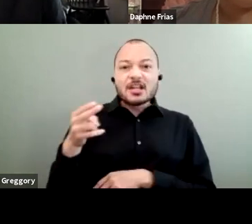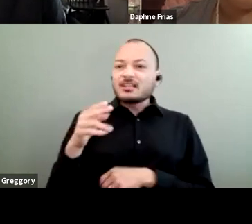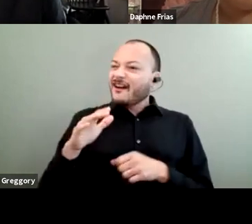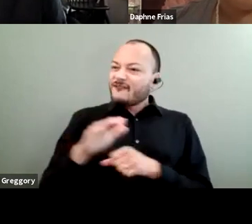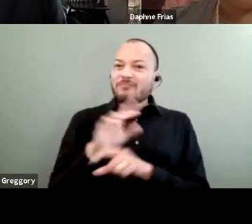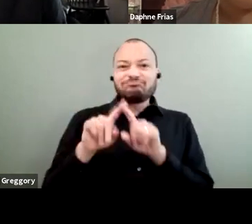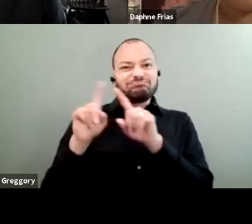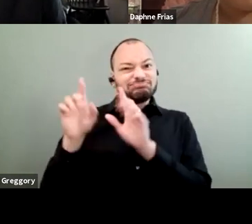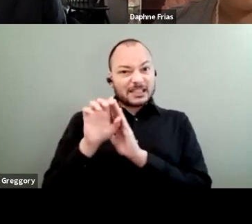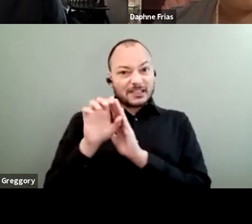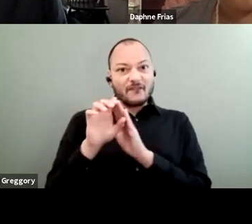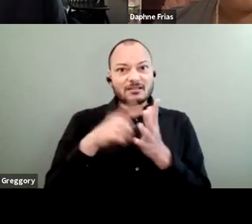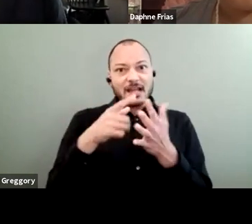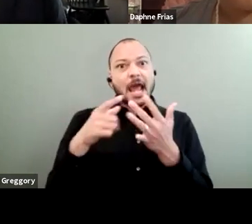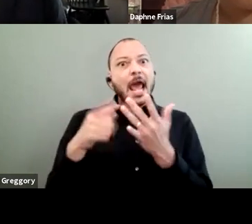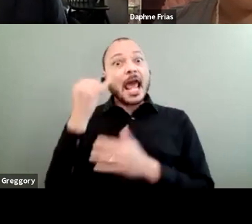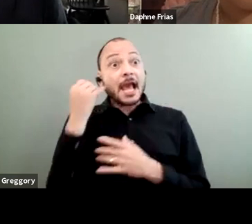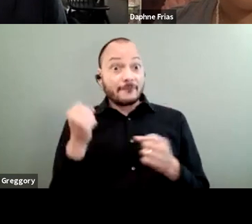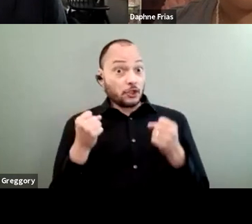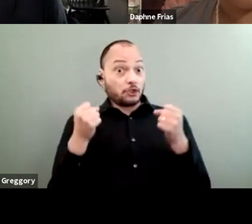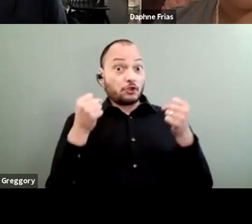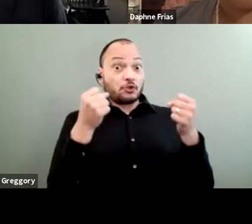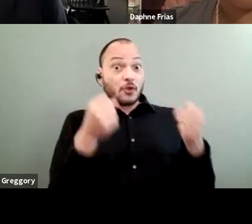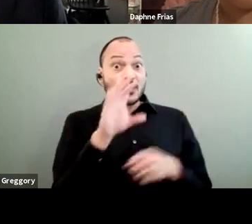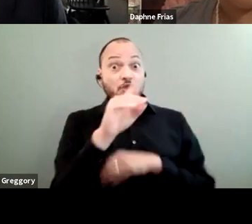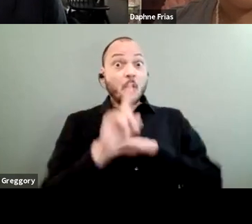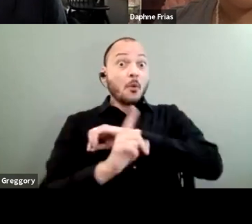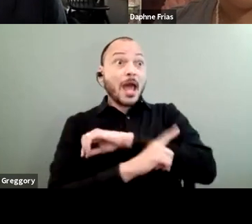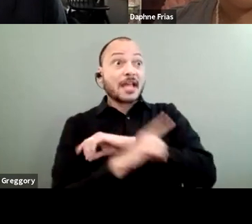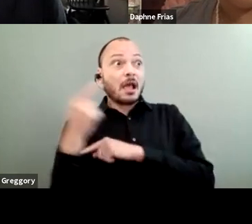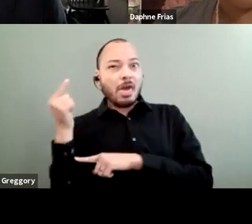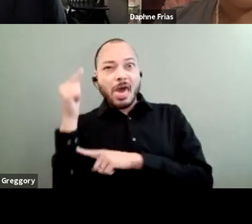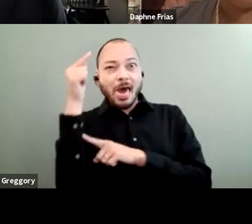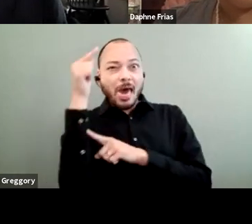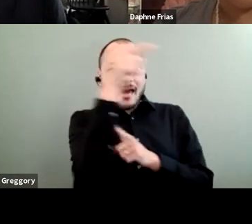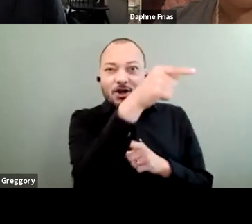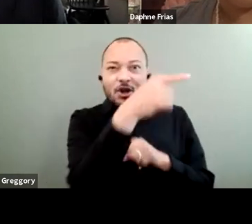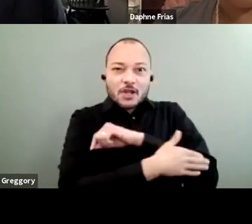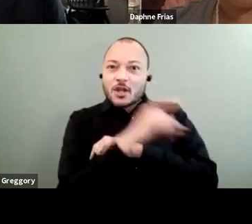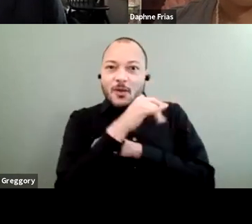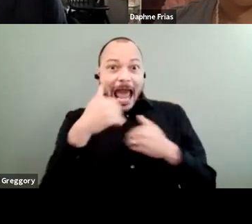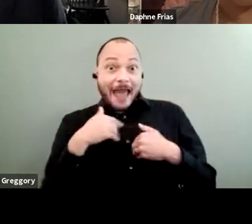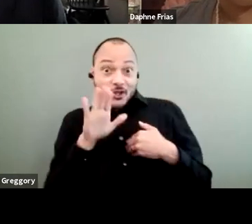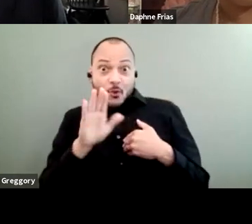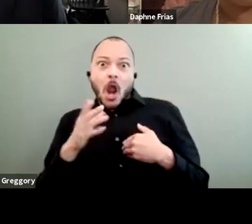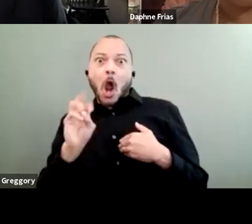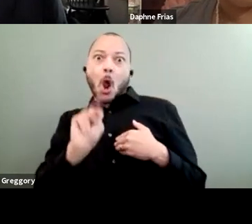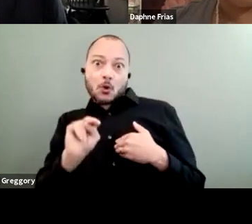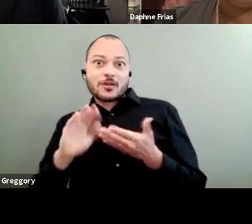whether it's driving your waste across the country so that you don't have to have it in your own community, and putting it in a poor community,